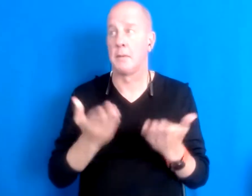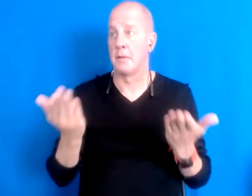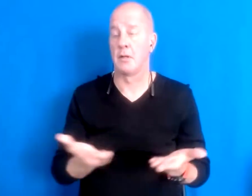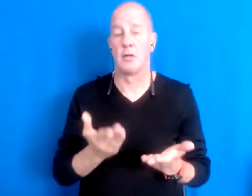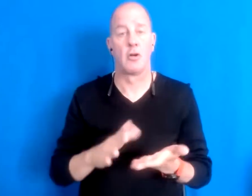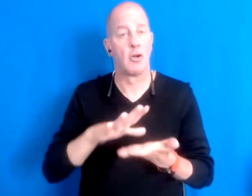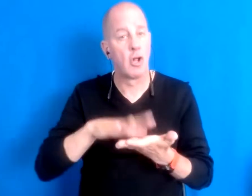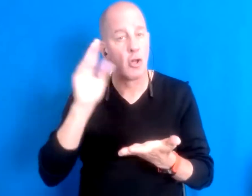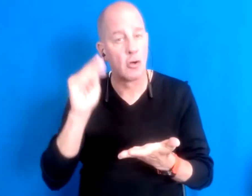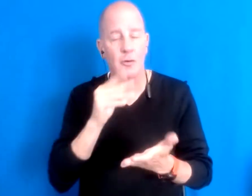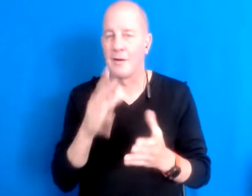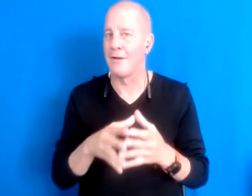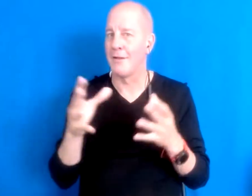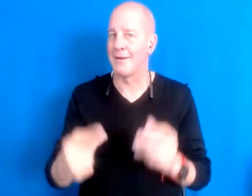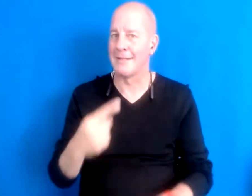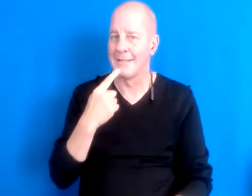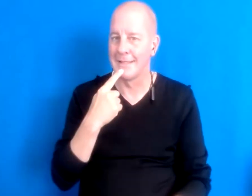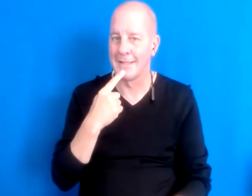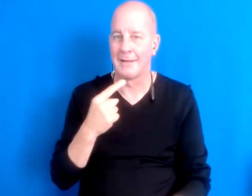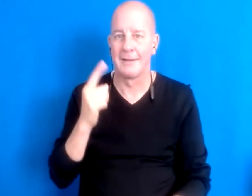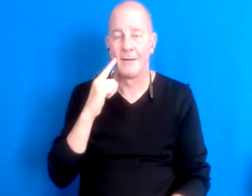The know that we have a lot of a lot of things happening in our homelands.